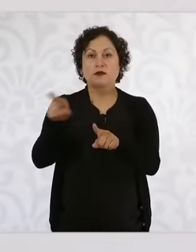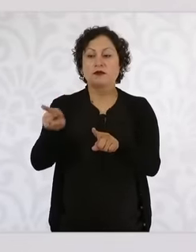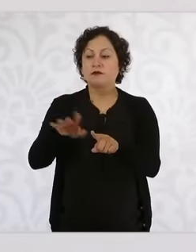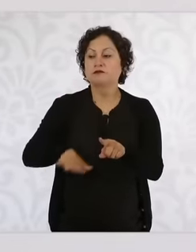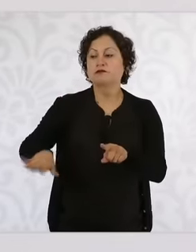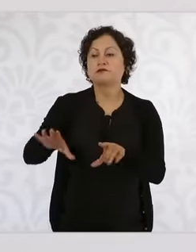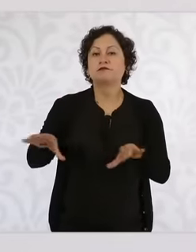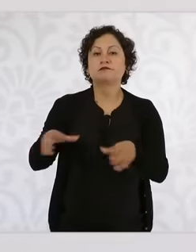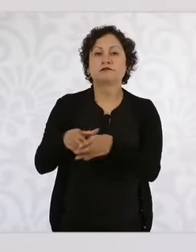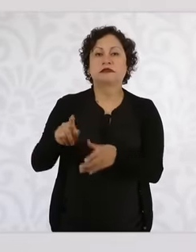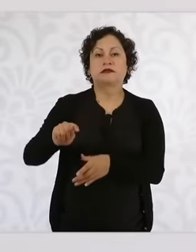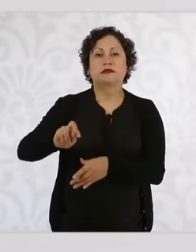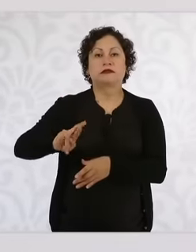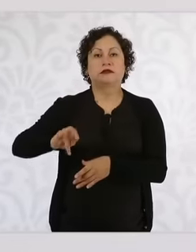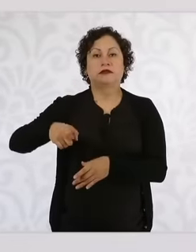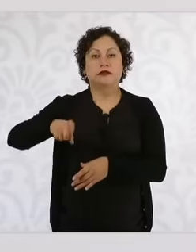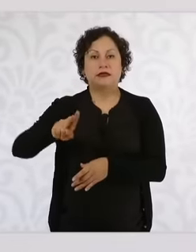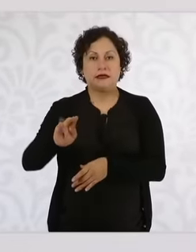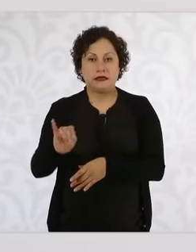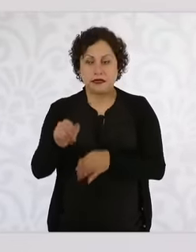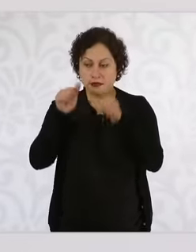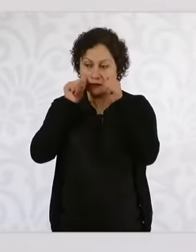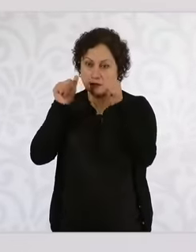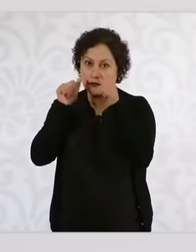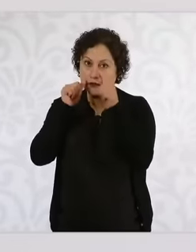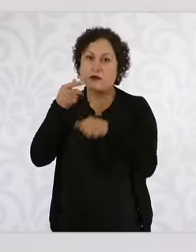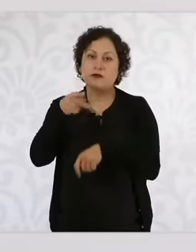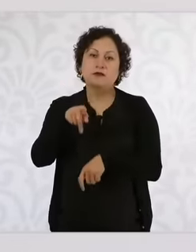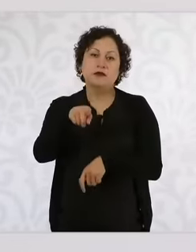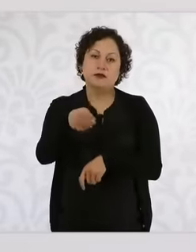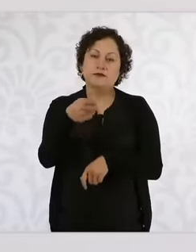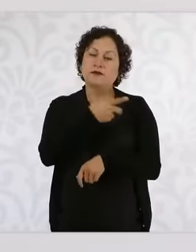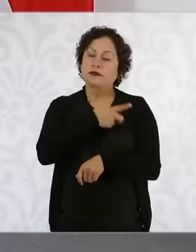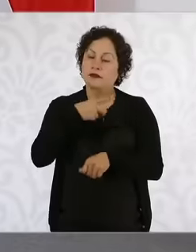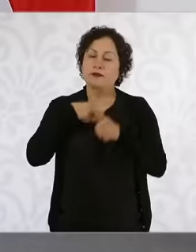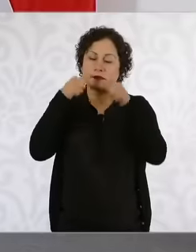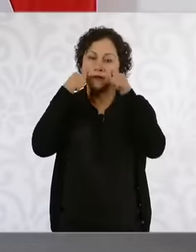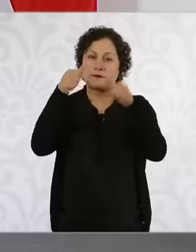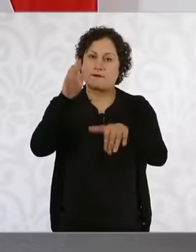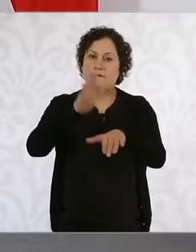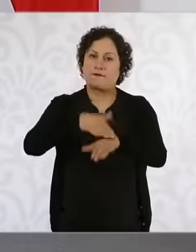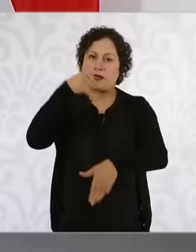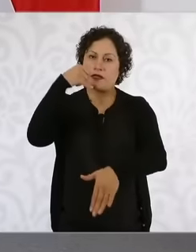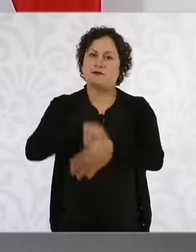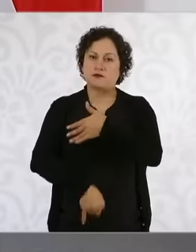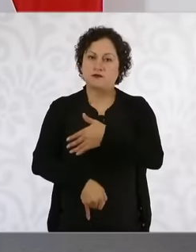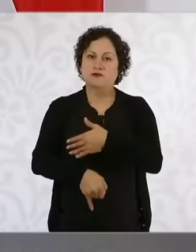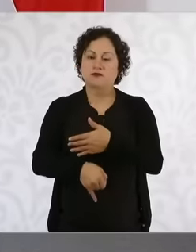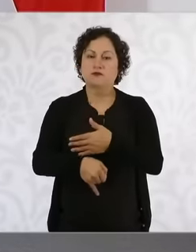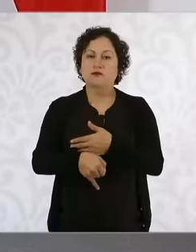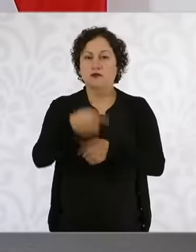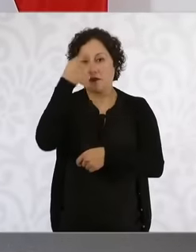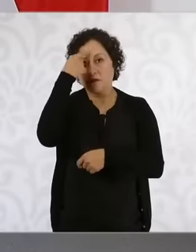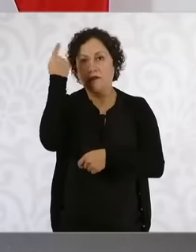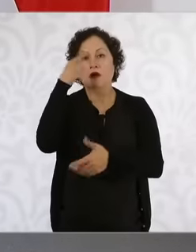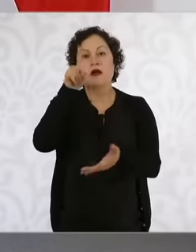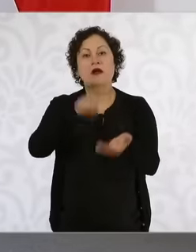but eh We must strengthen this attention to these agrarian conflicts where